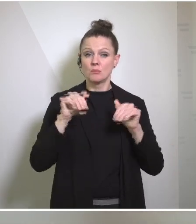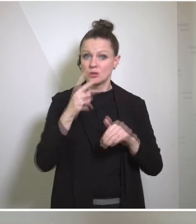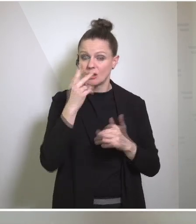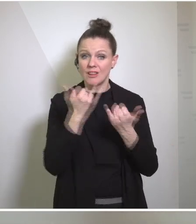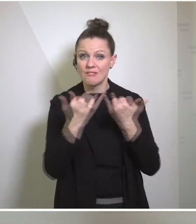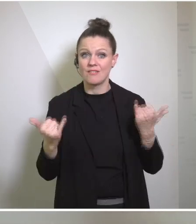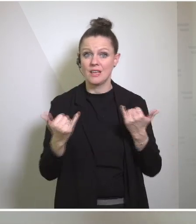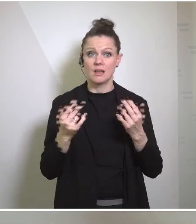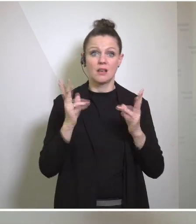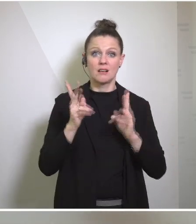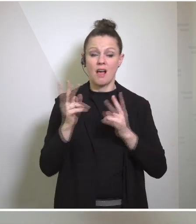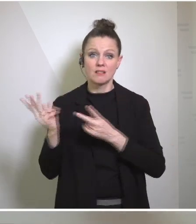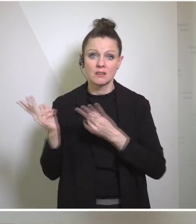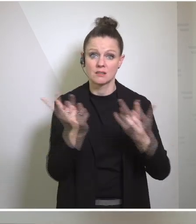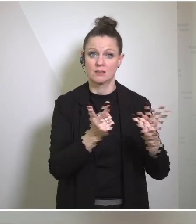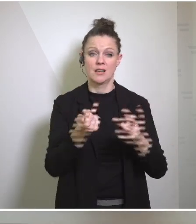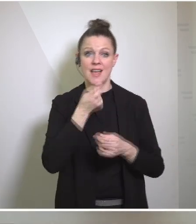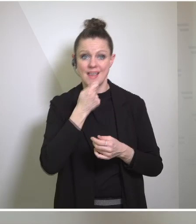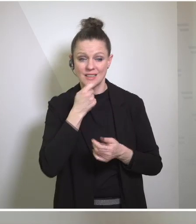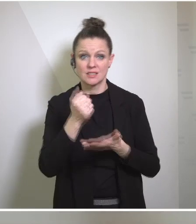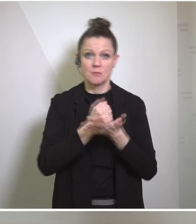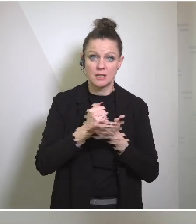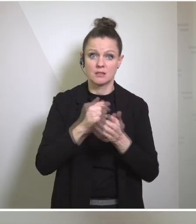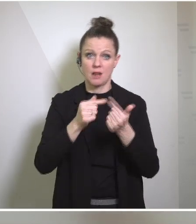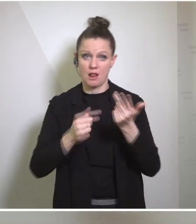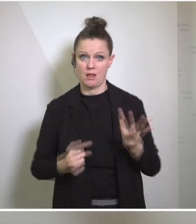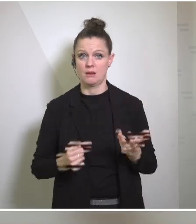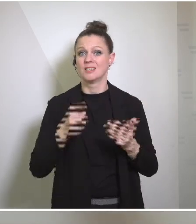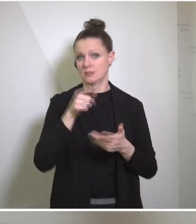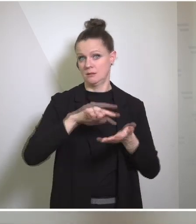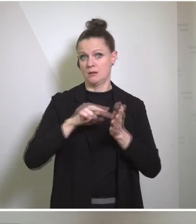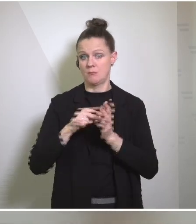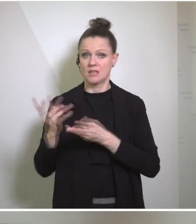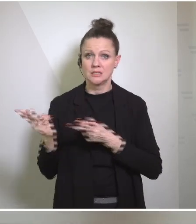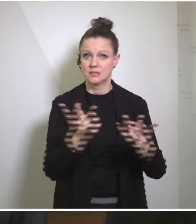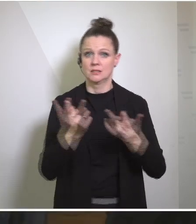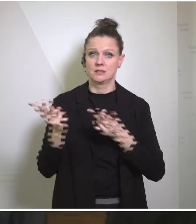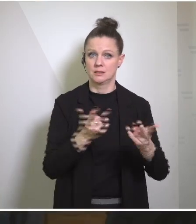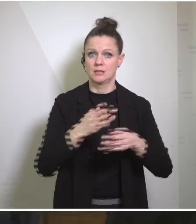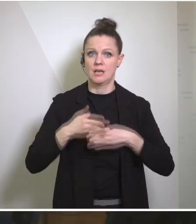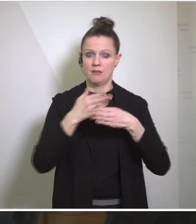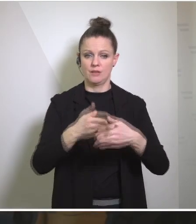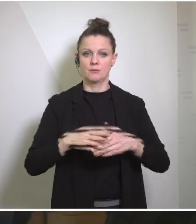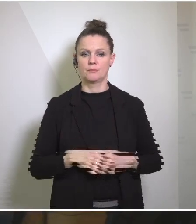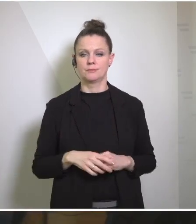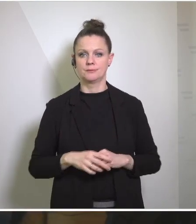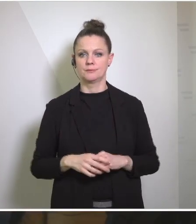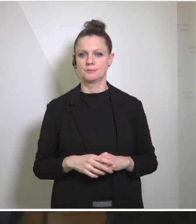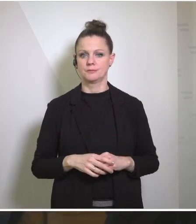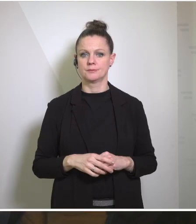with food, with medicine, with clothing, and we've not yet seen such a plan. Speaker: Thank you. Bloomberg, Mr. Marlowe.